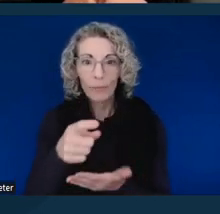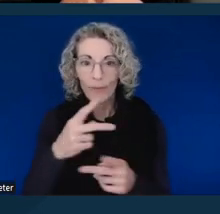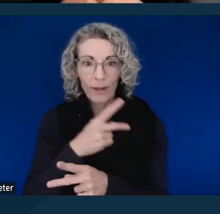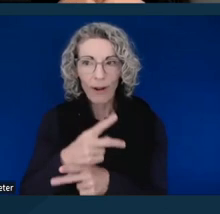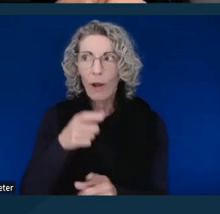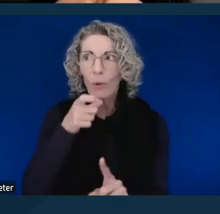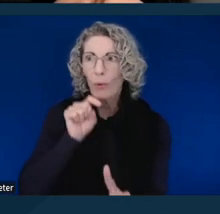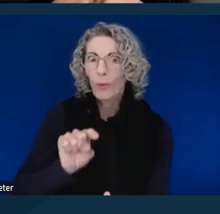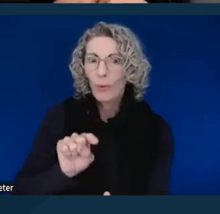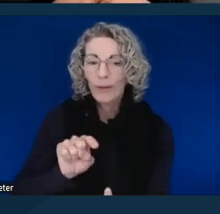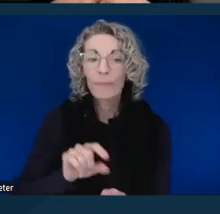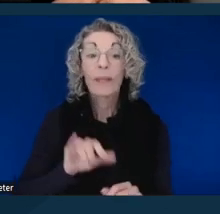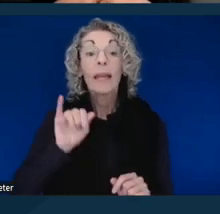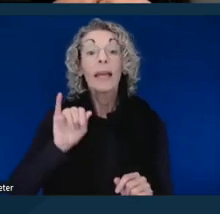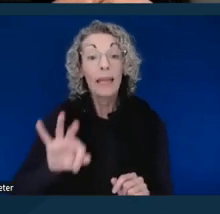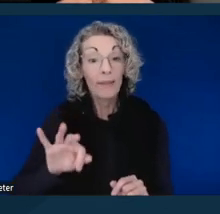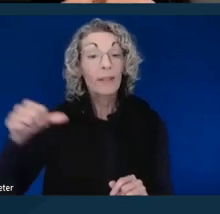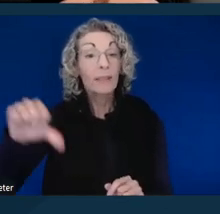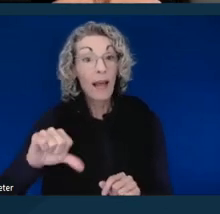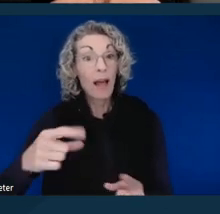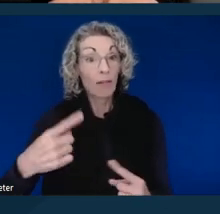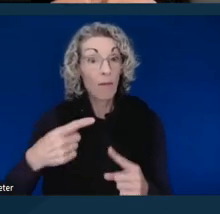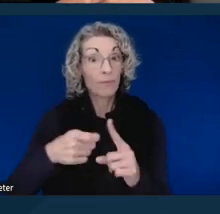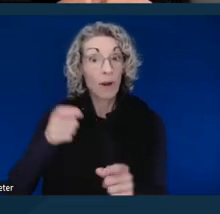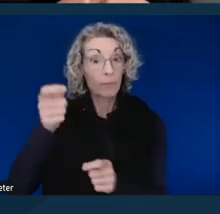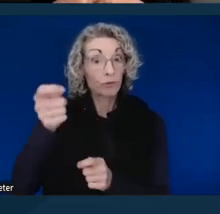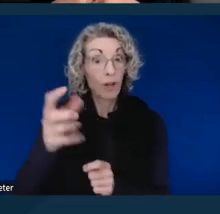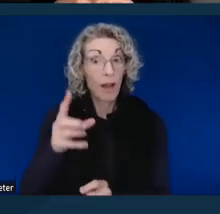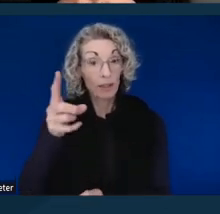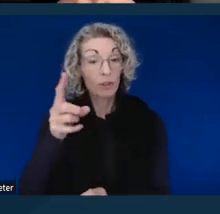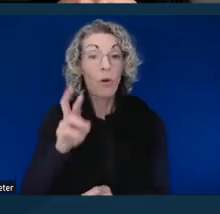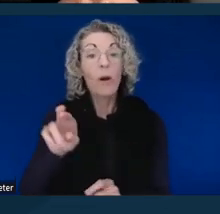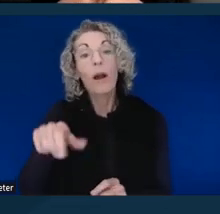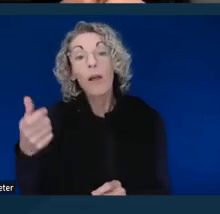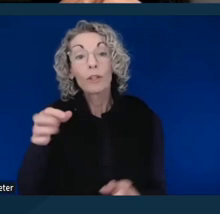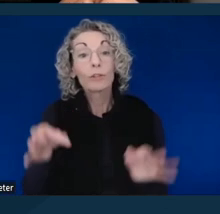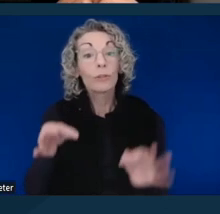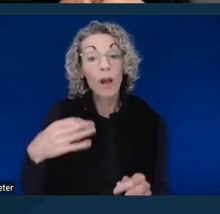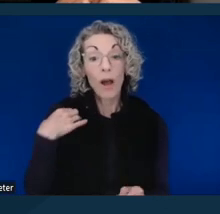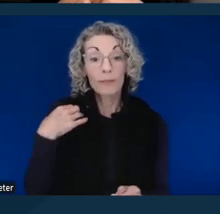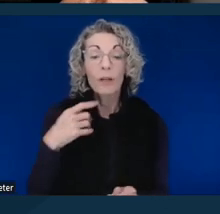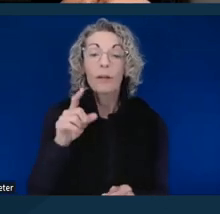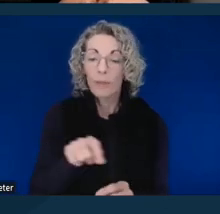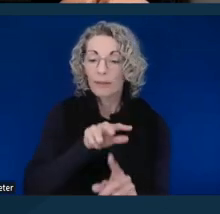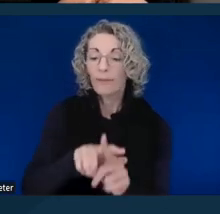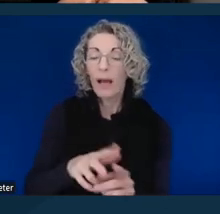If the denial is made by your judge, or another judicial officer, you need to file a petition for writ of mandate